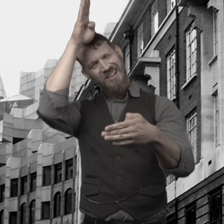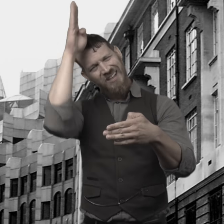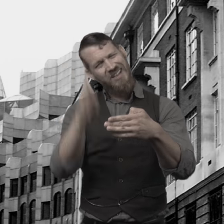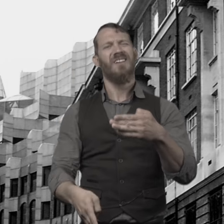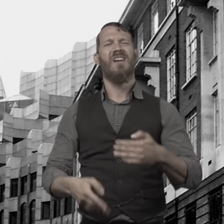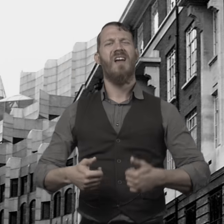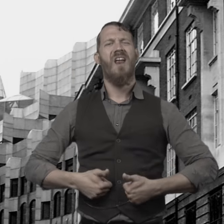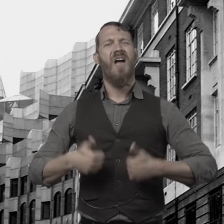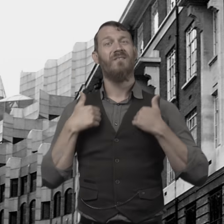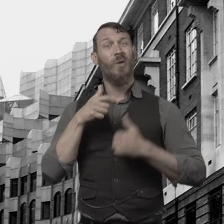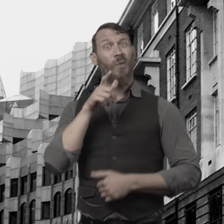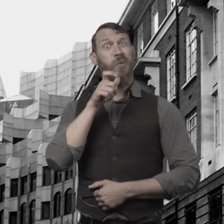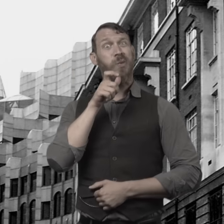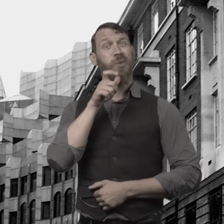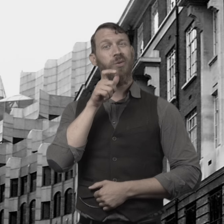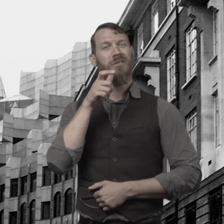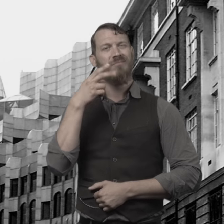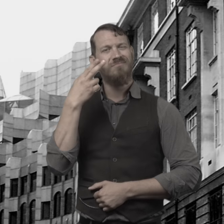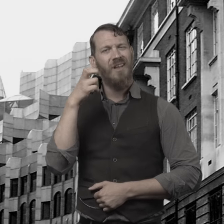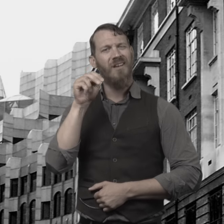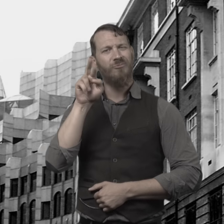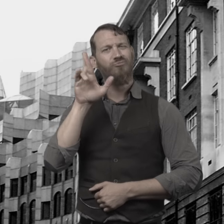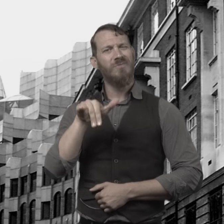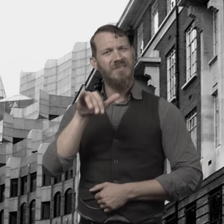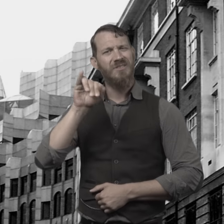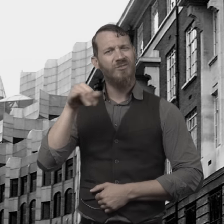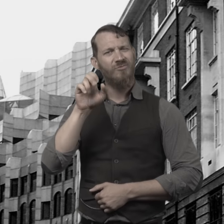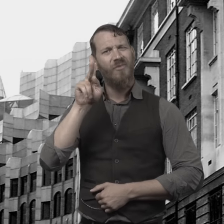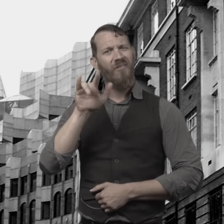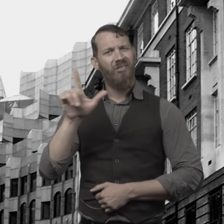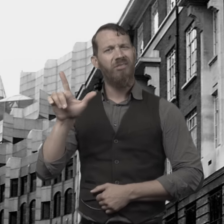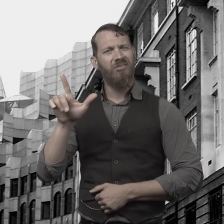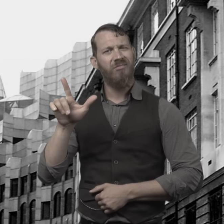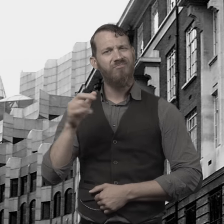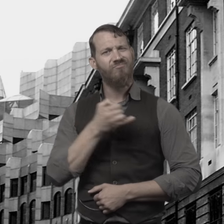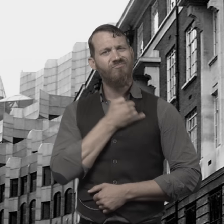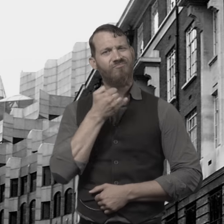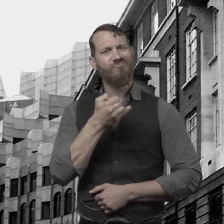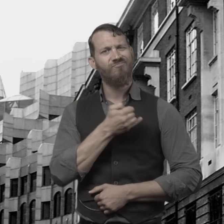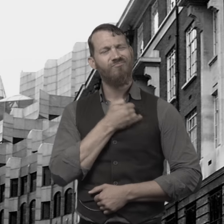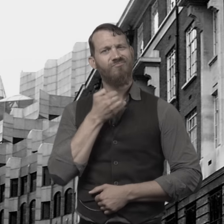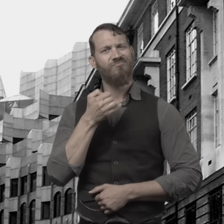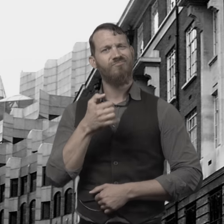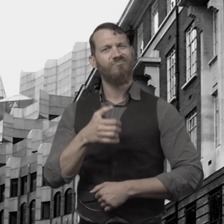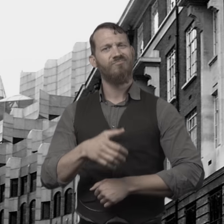This would be the end of the life of Dr. Henry Jekyll.